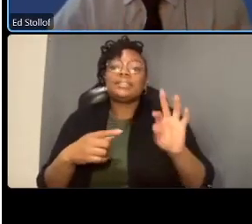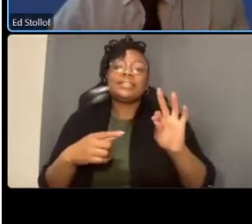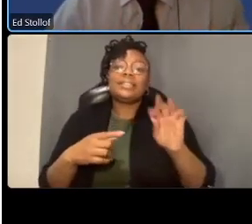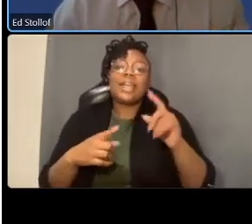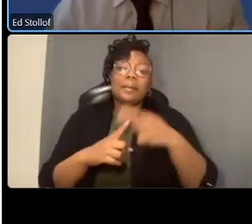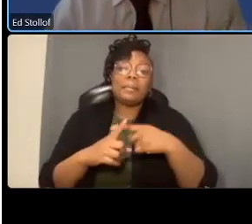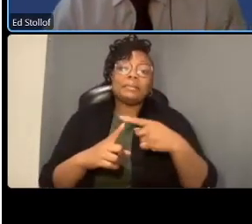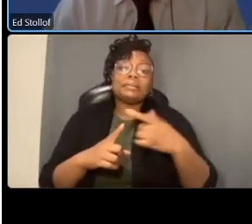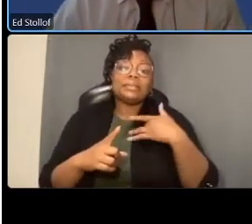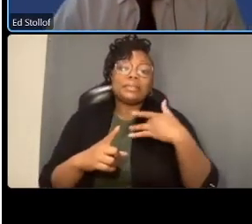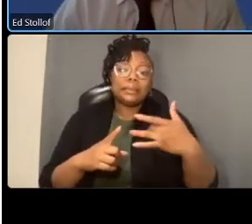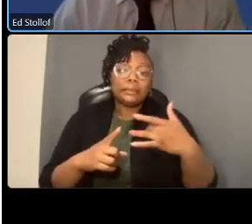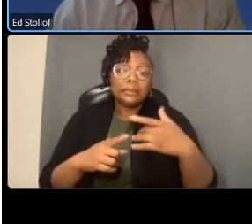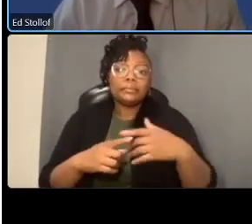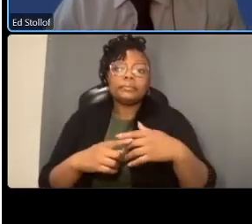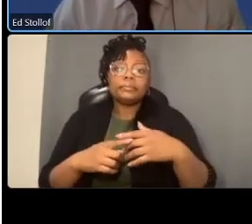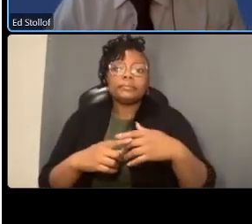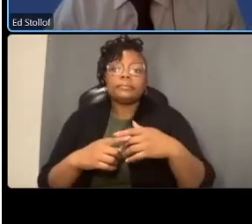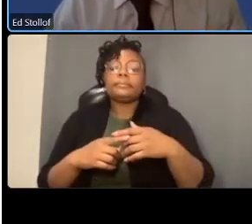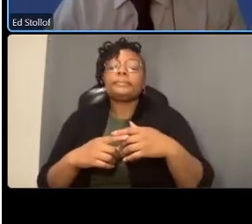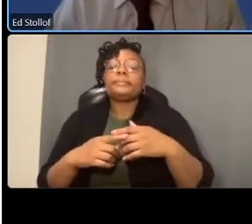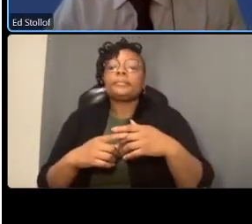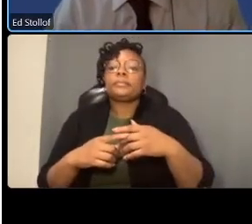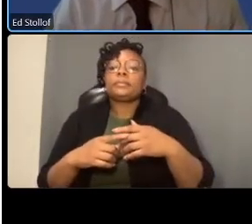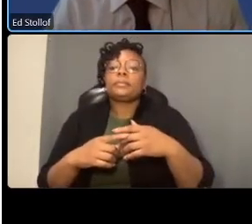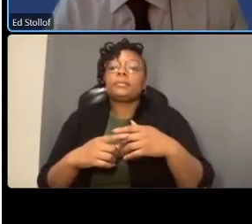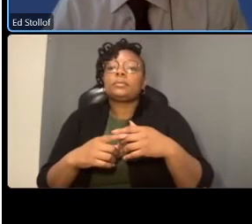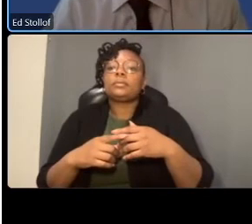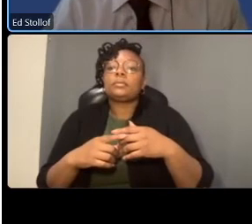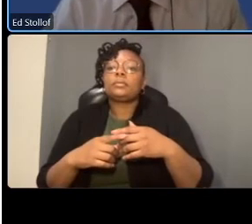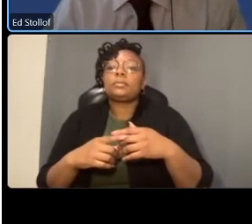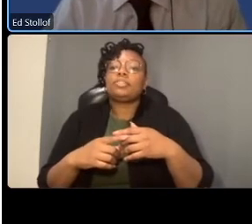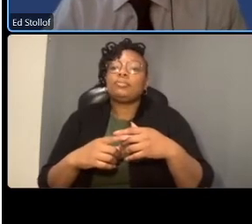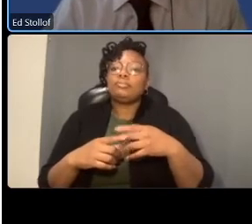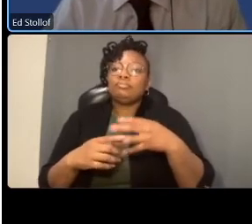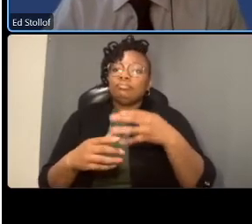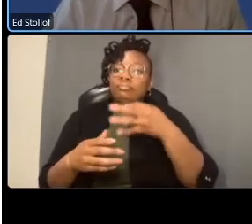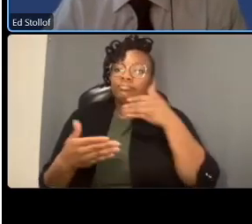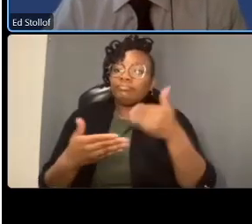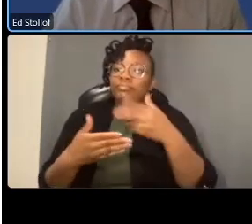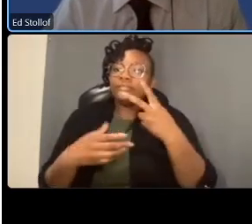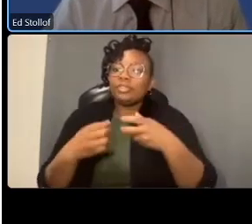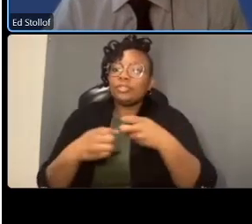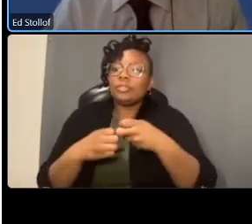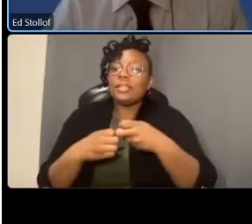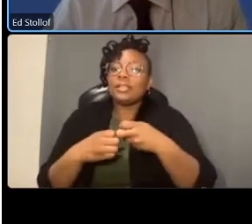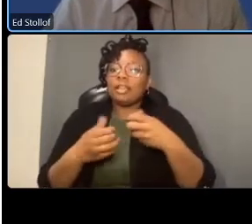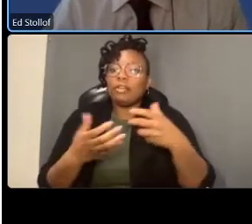um if you think about it so um that's you know part of the issue that we have to deal with